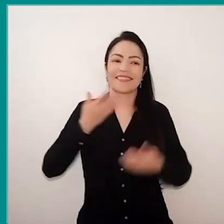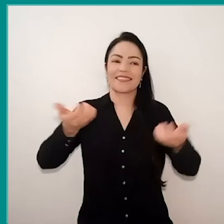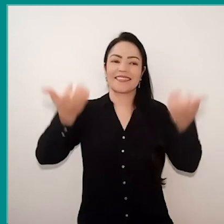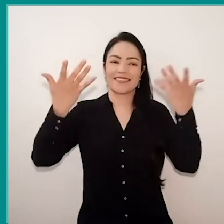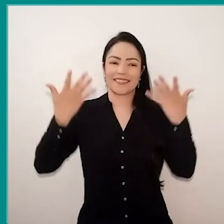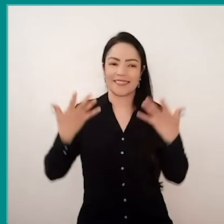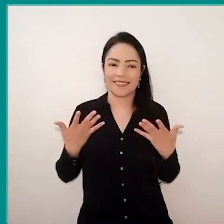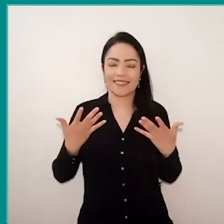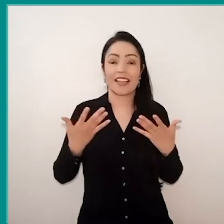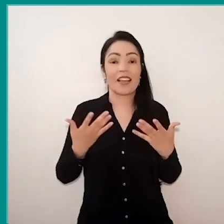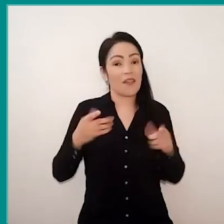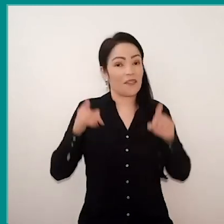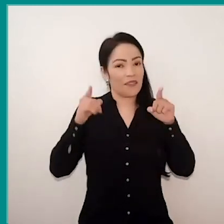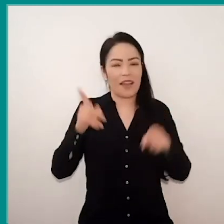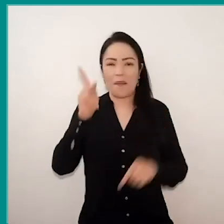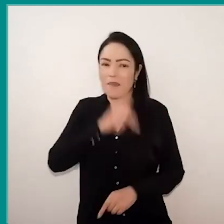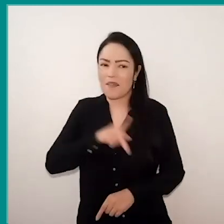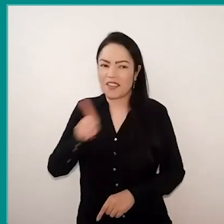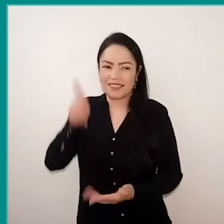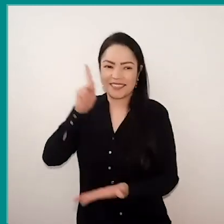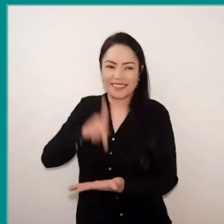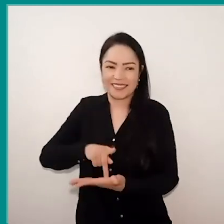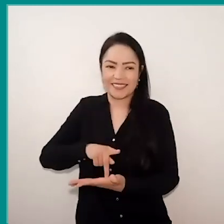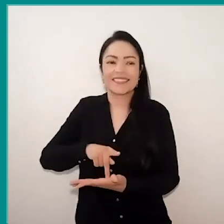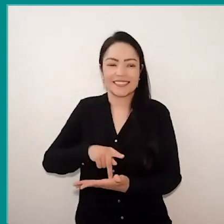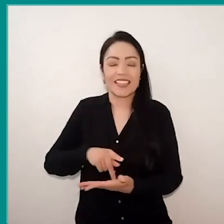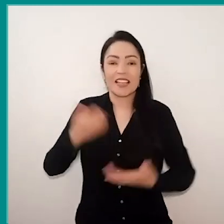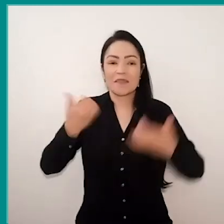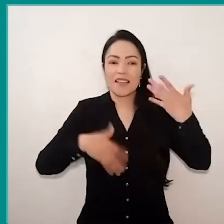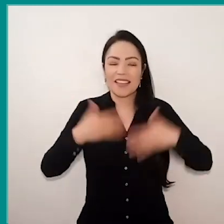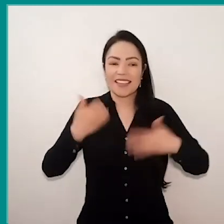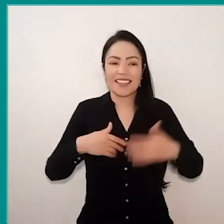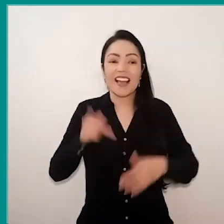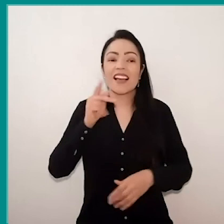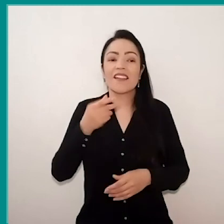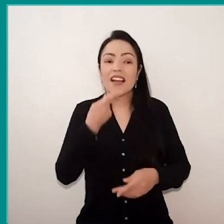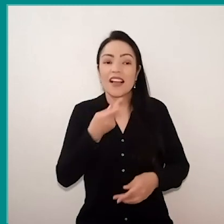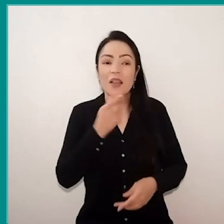how much you are a real teacher, bringing the quotes by professor Paulo Freire,